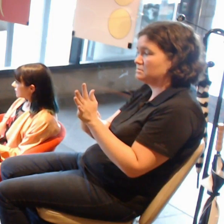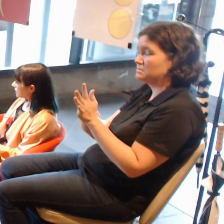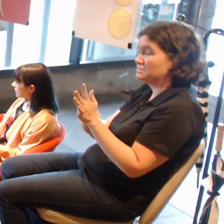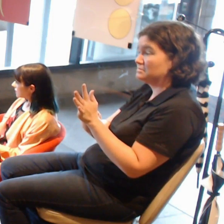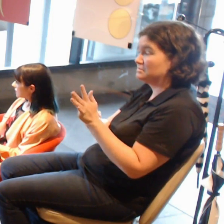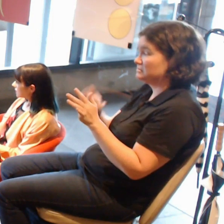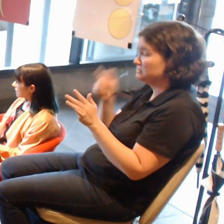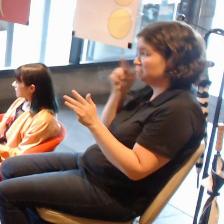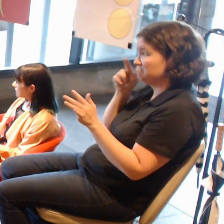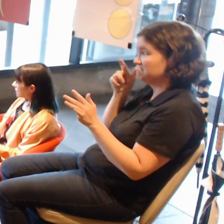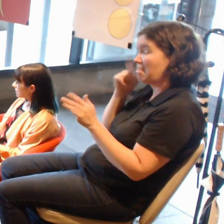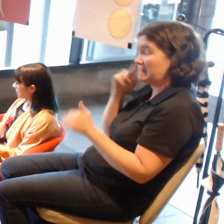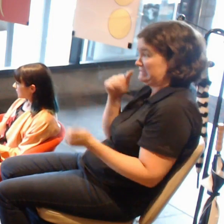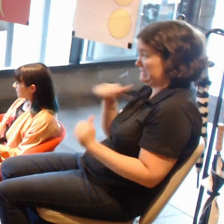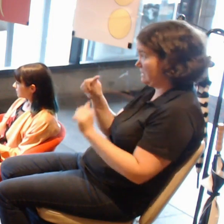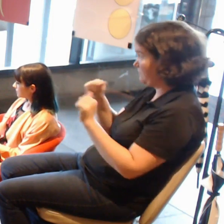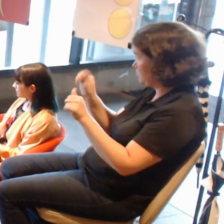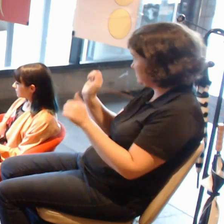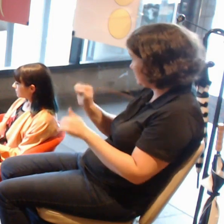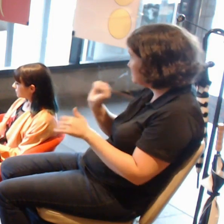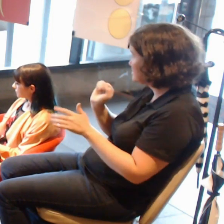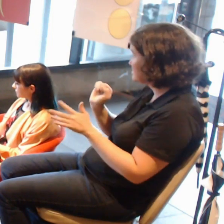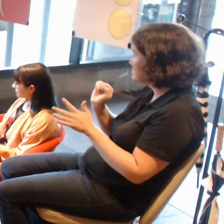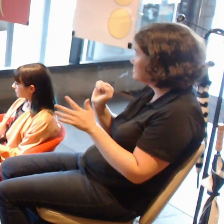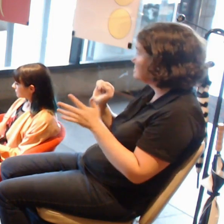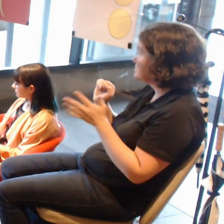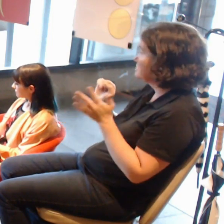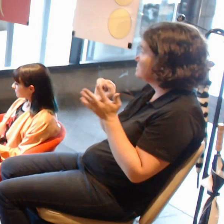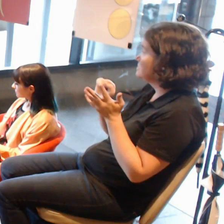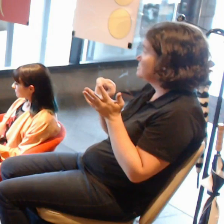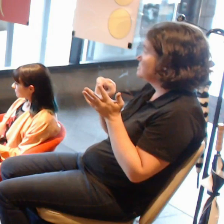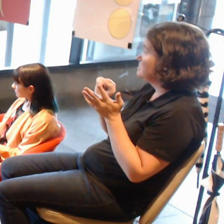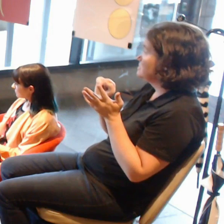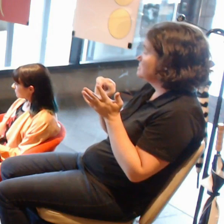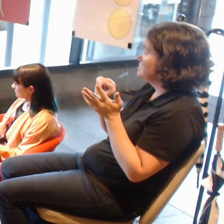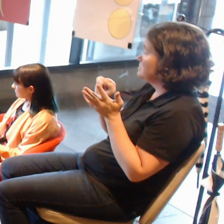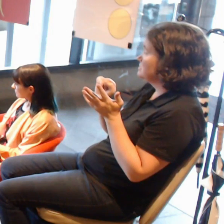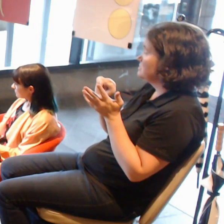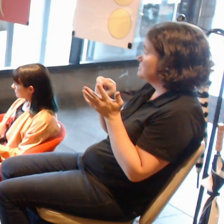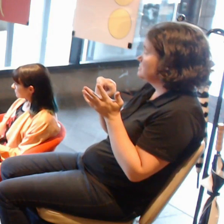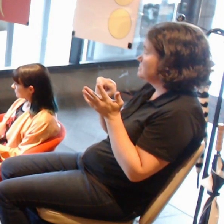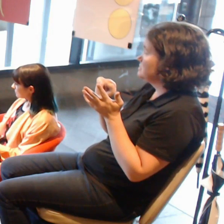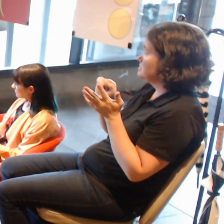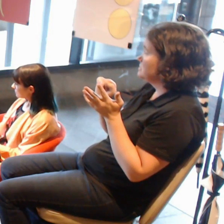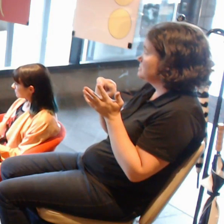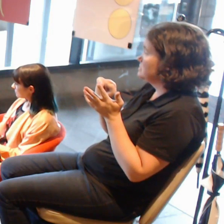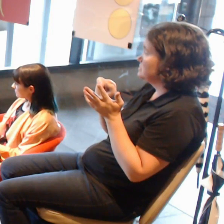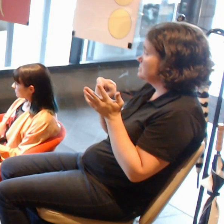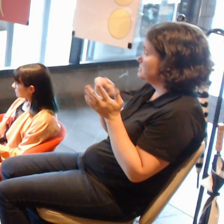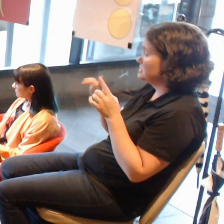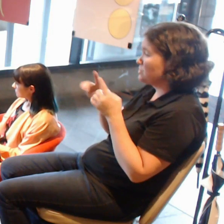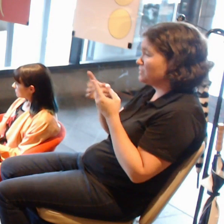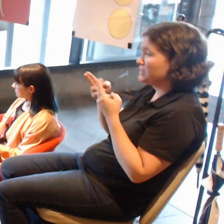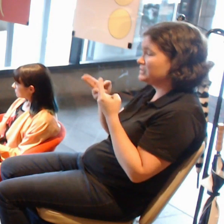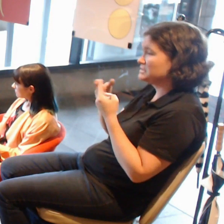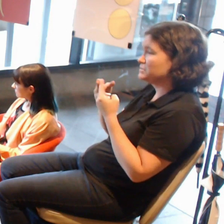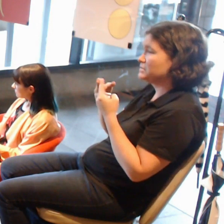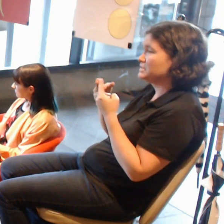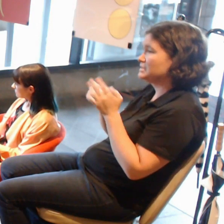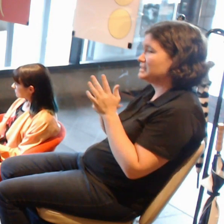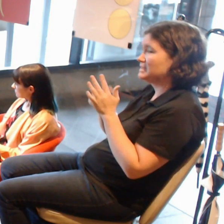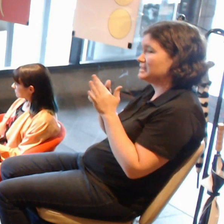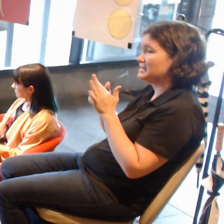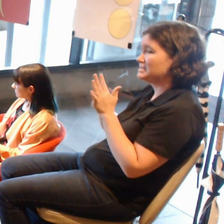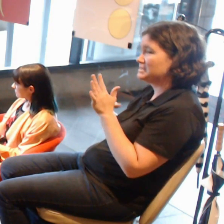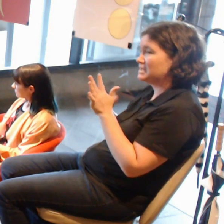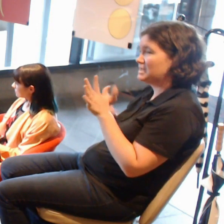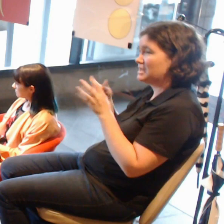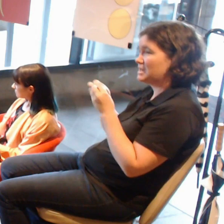And even with things like the teamLab in Japan where the entire gallery